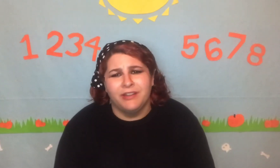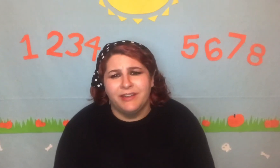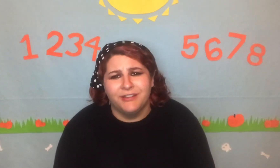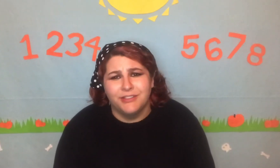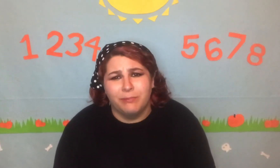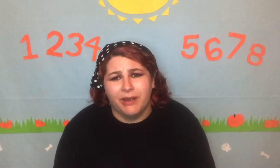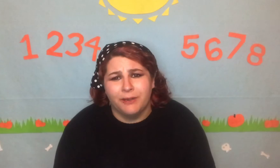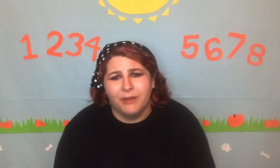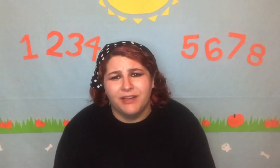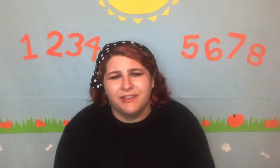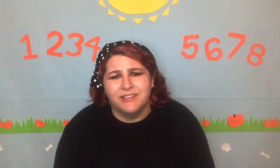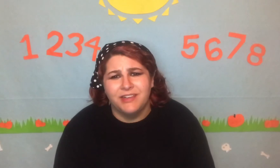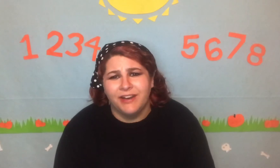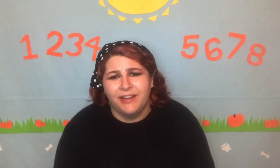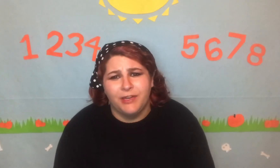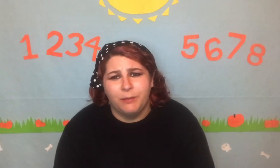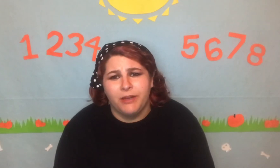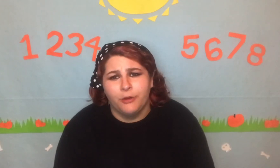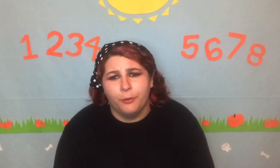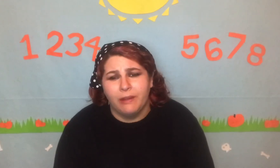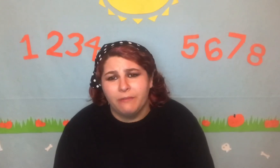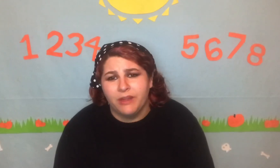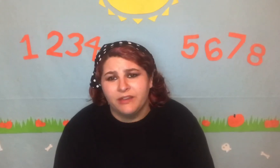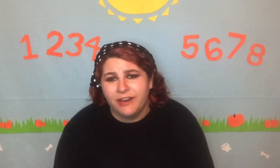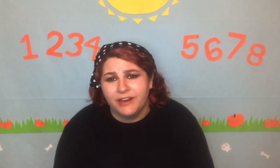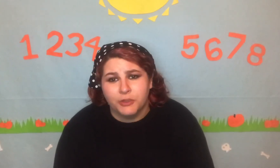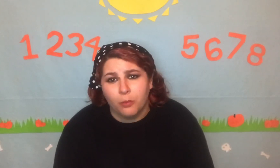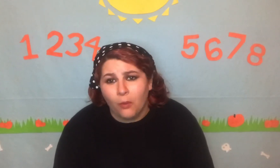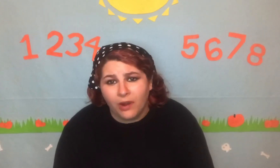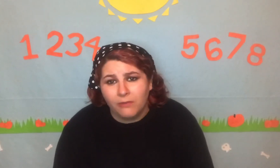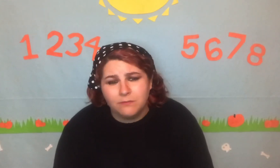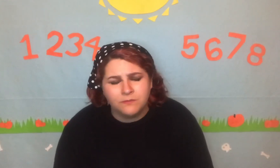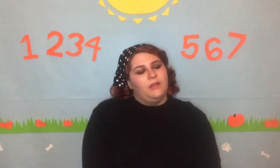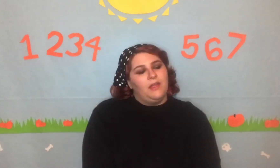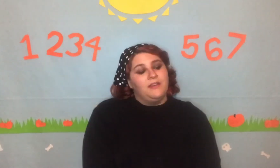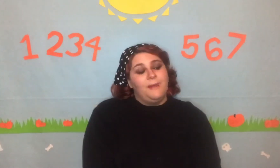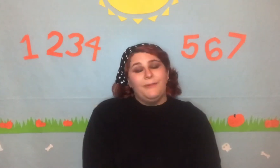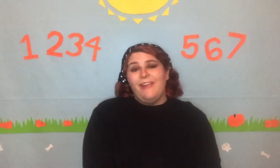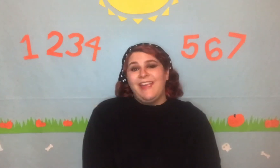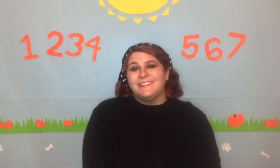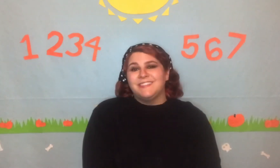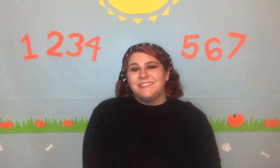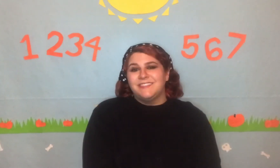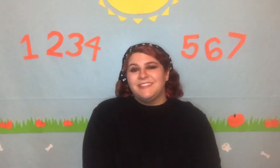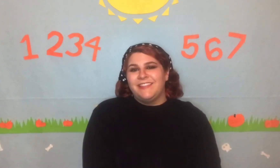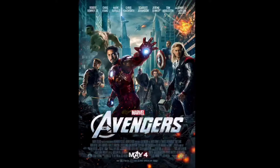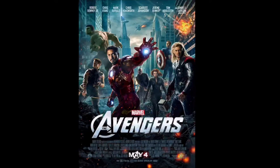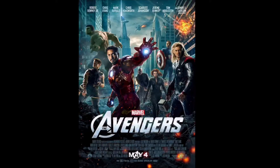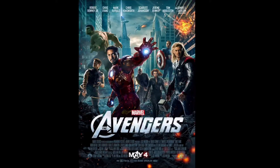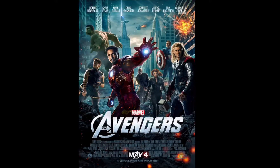kill Spider-Man he's a tiny itty-bitty little baby teenager boy. Number eight, The Avengers.